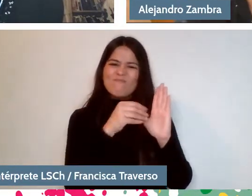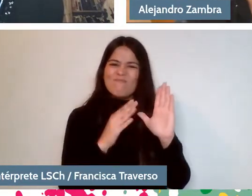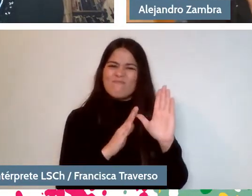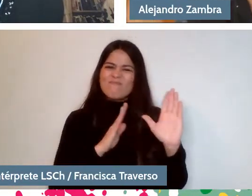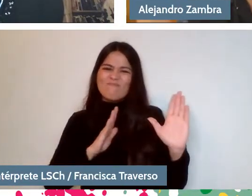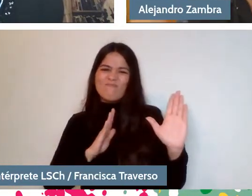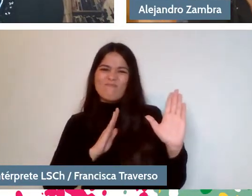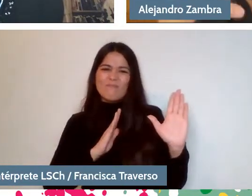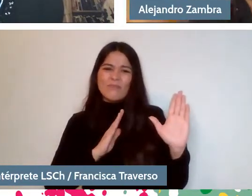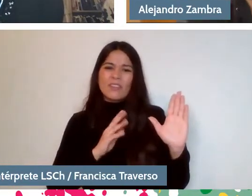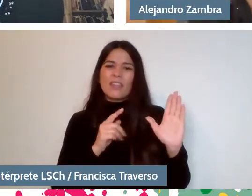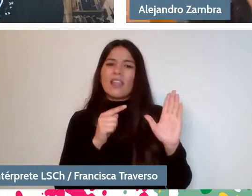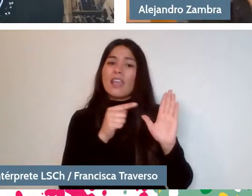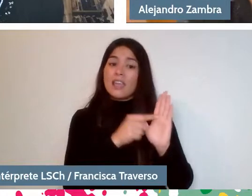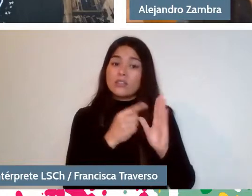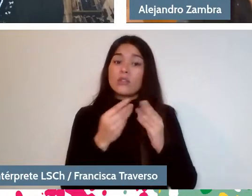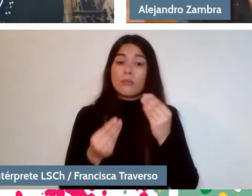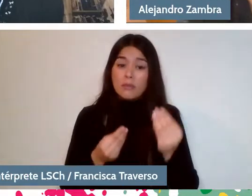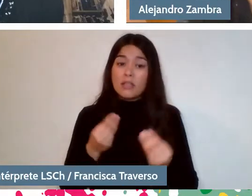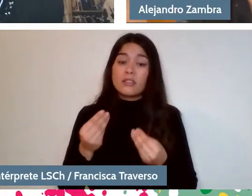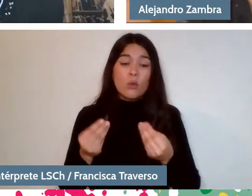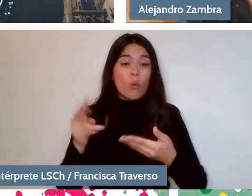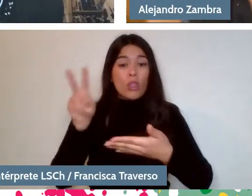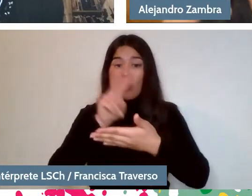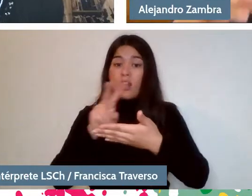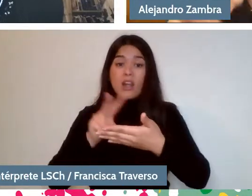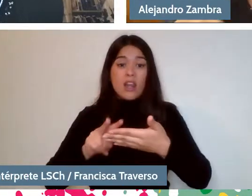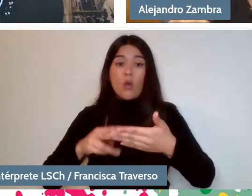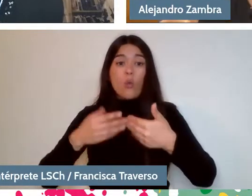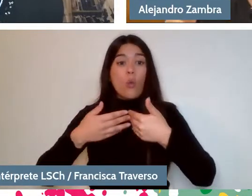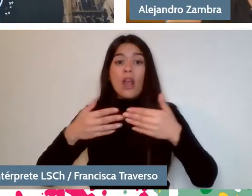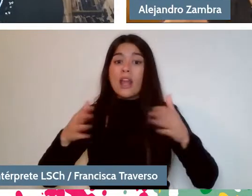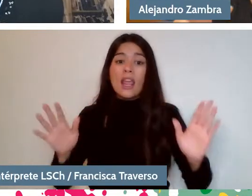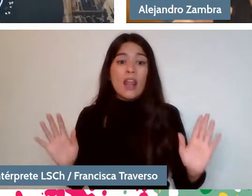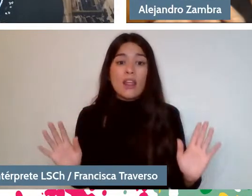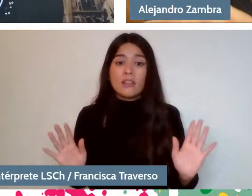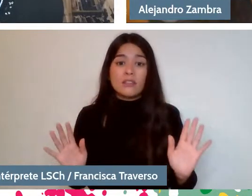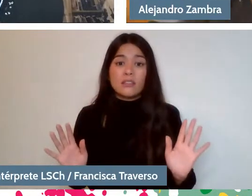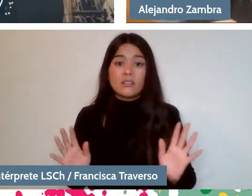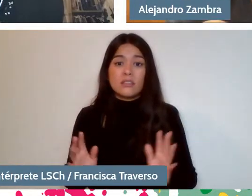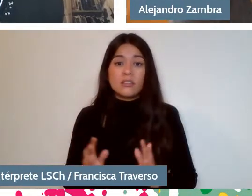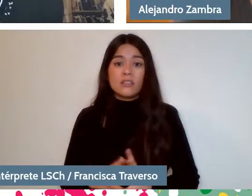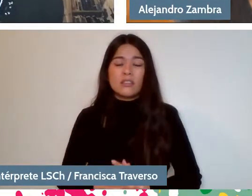That happens when we read any text. How do you approach,